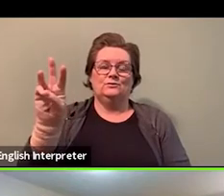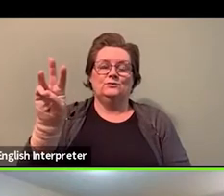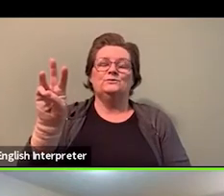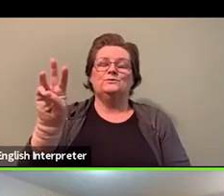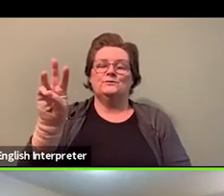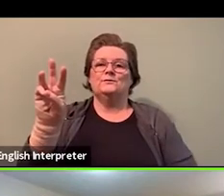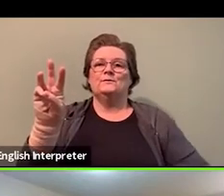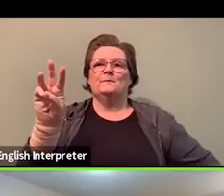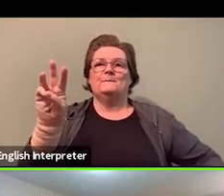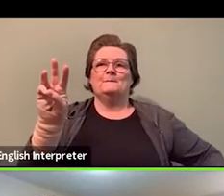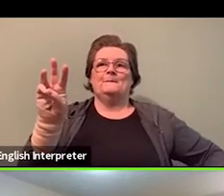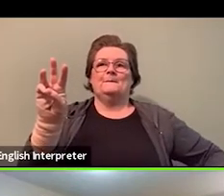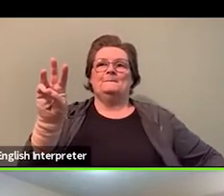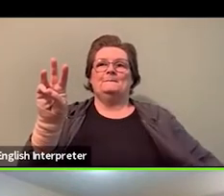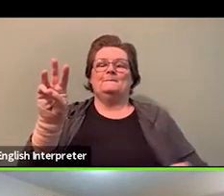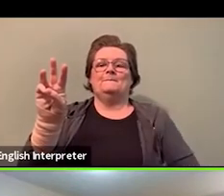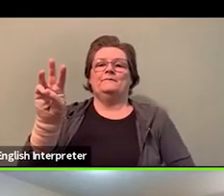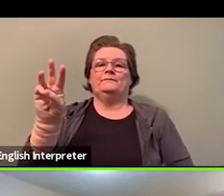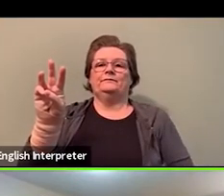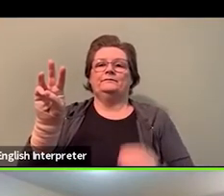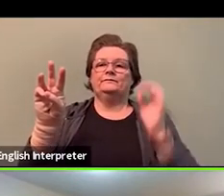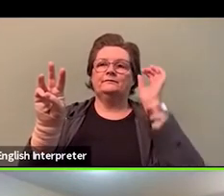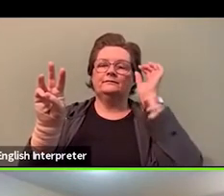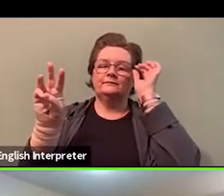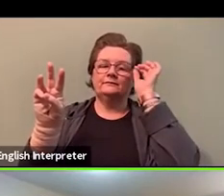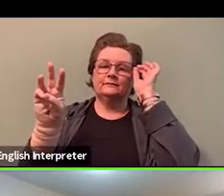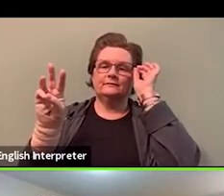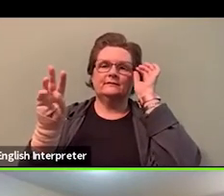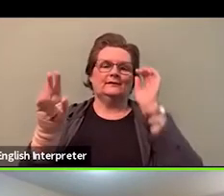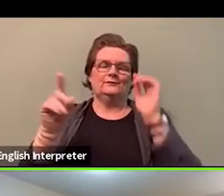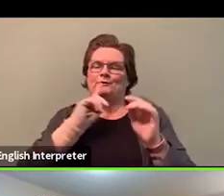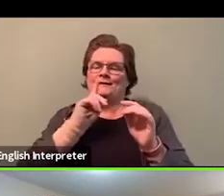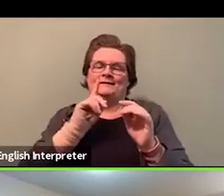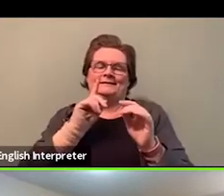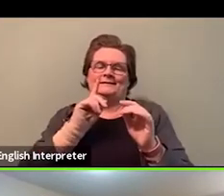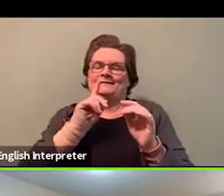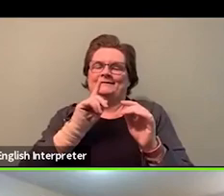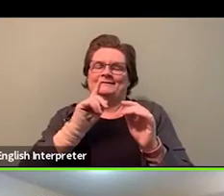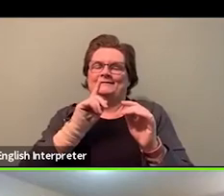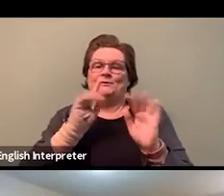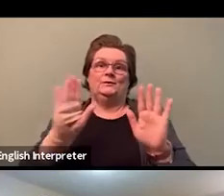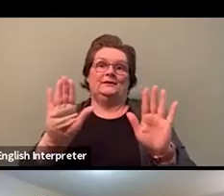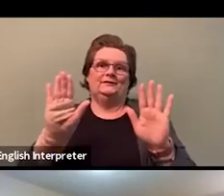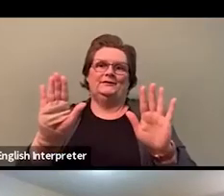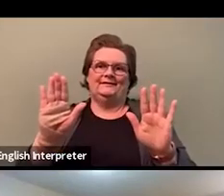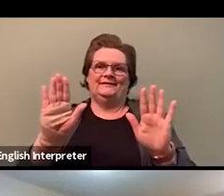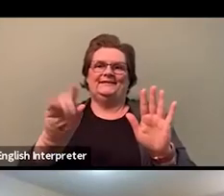I mean, it's just great to have you here. Sharon, how are you?